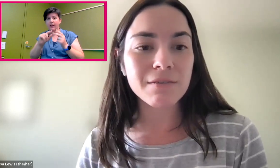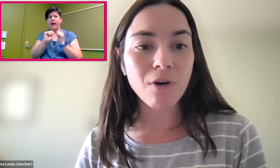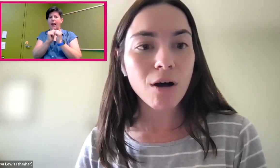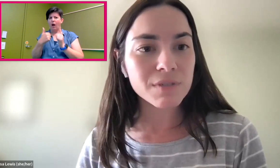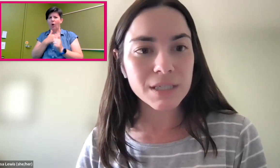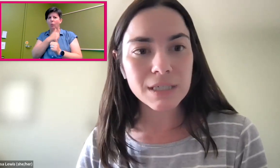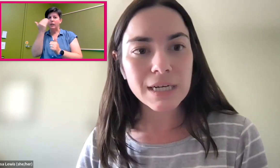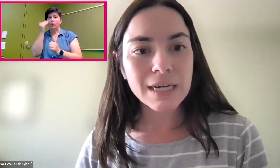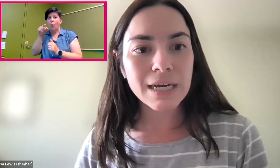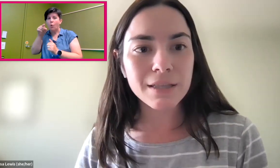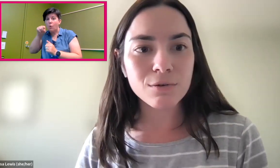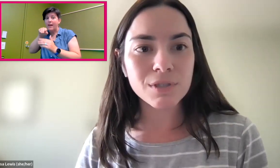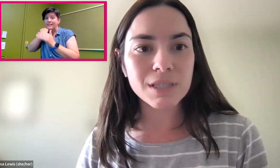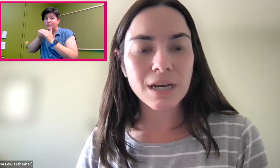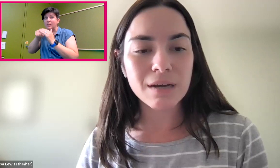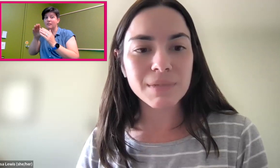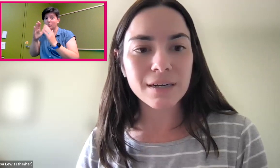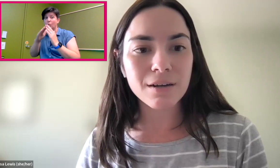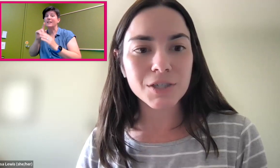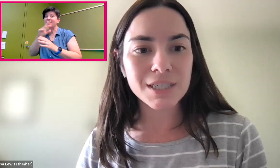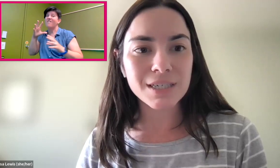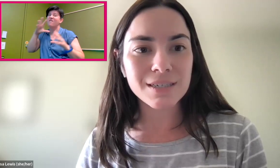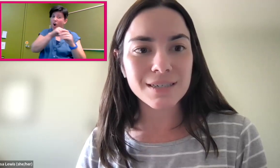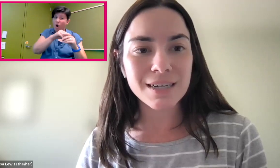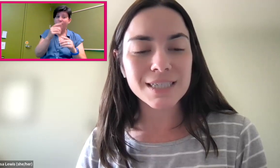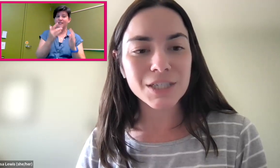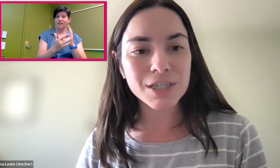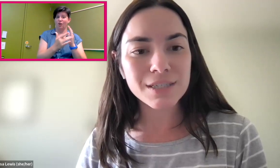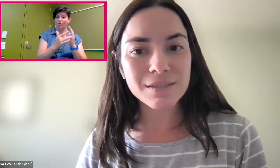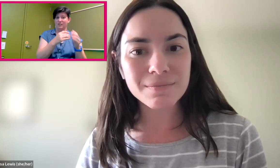involved in those technologies and decisions?